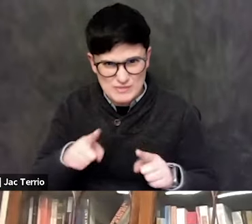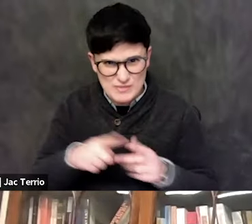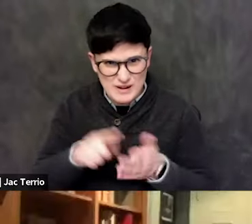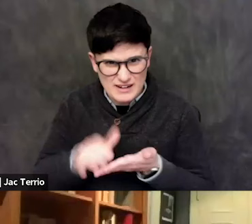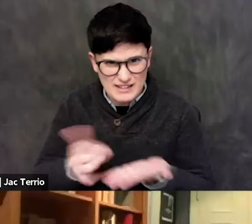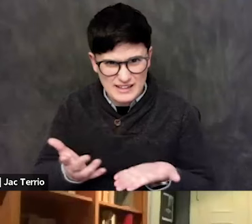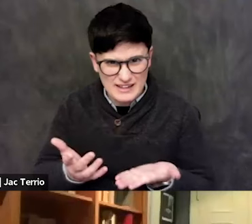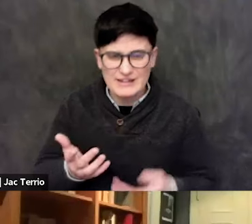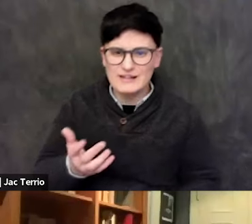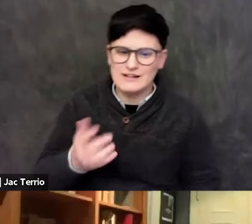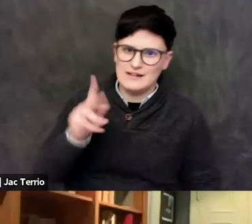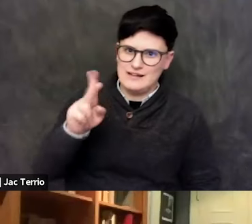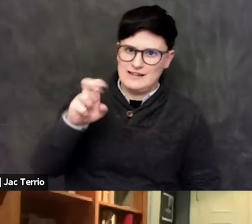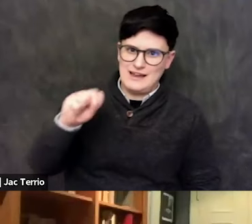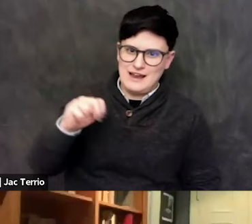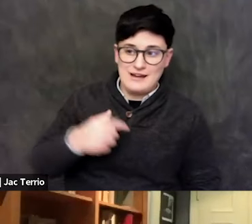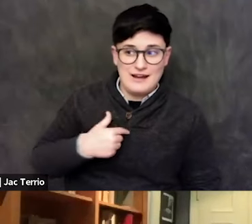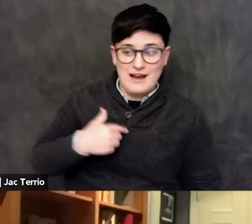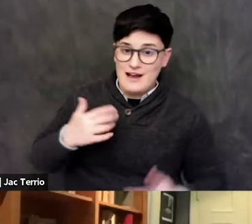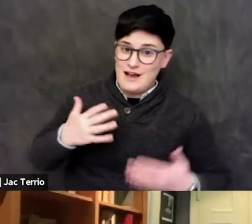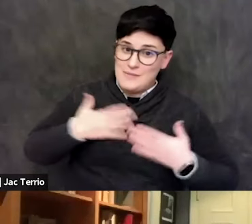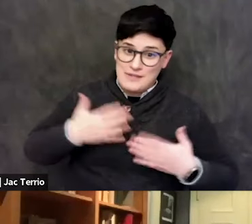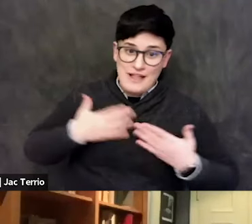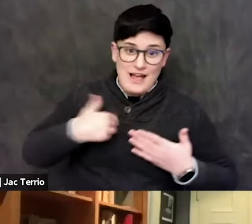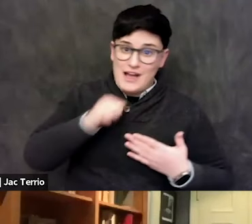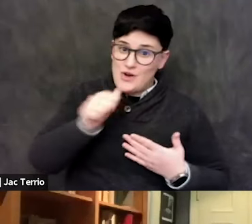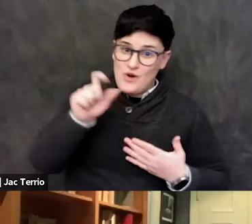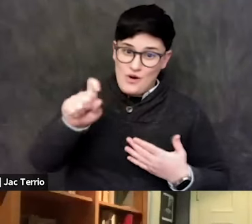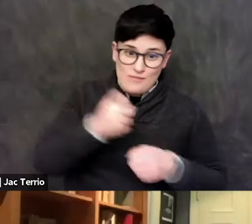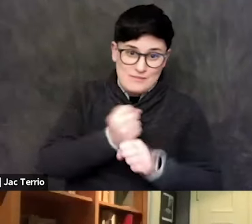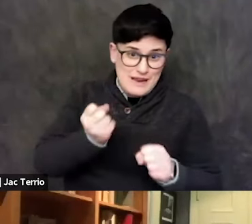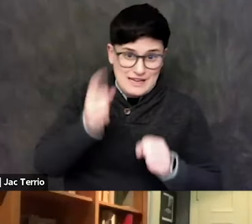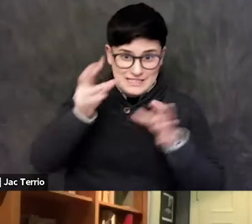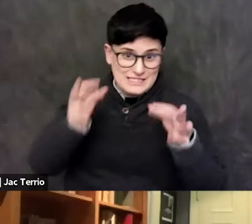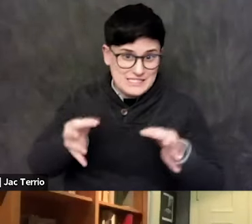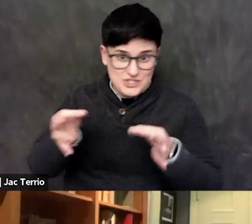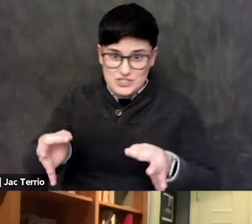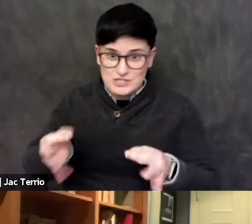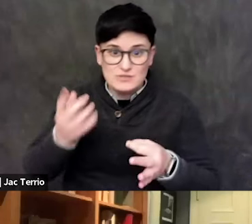God, I'm glad I don't have to make those decisions about what to do or what not to do in this context.